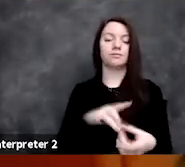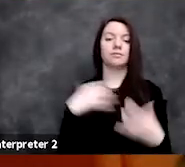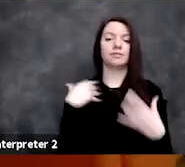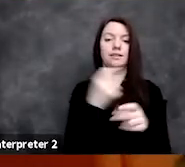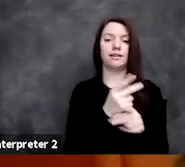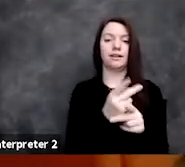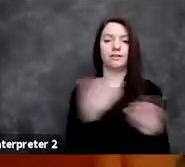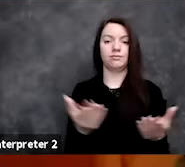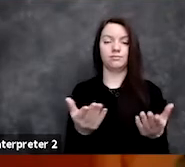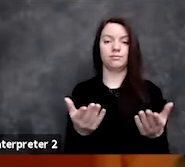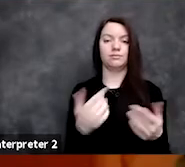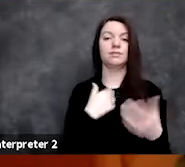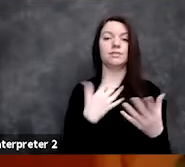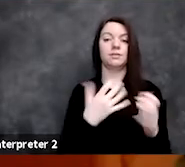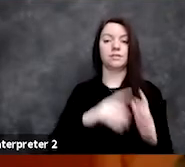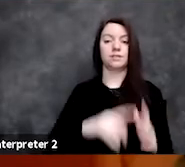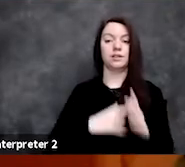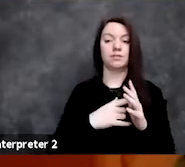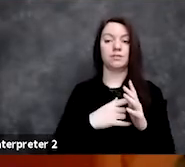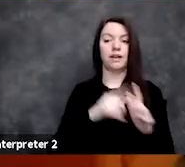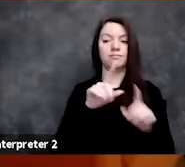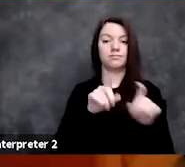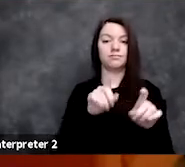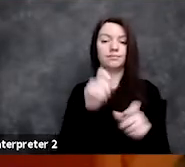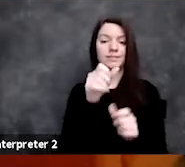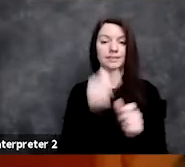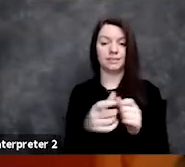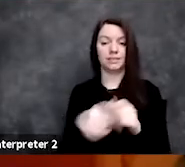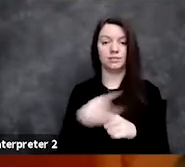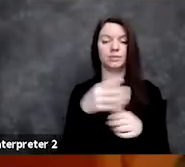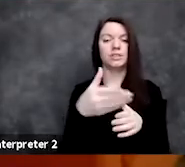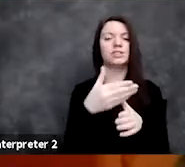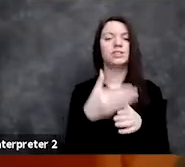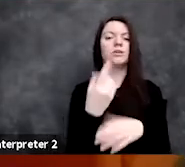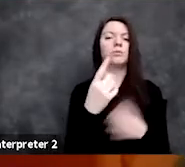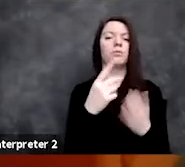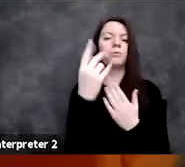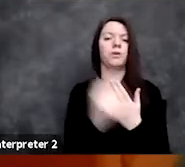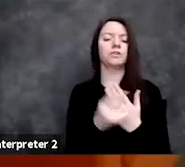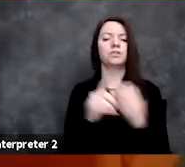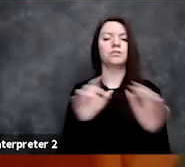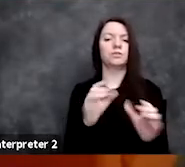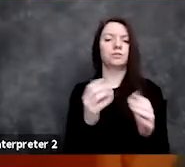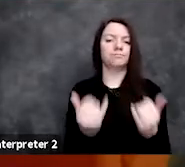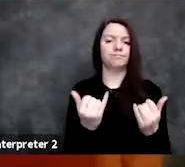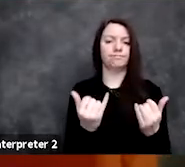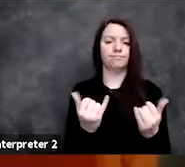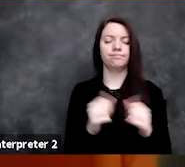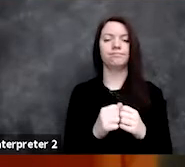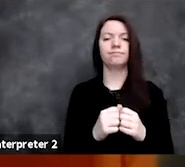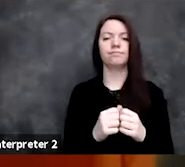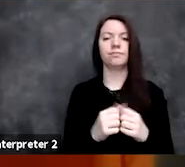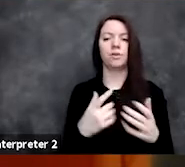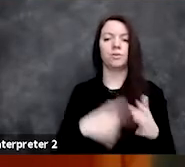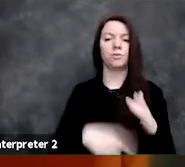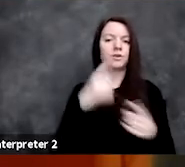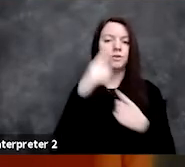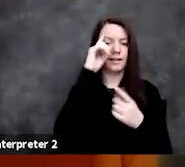and I wanted to start by asking each of you to share a project that you're currently working on in this area and what you find exciting about it.